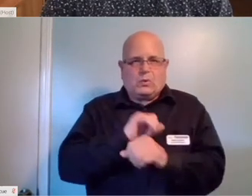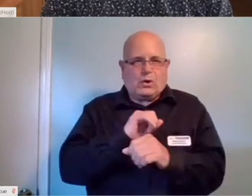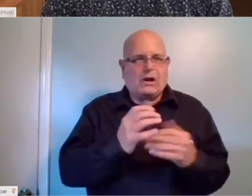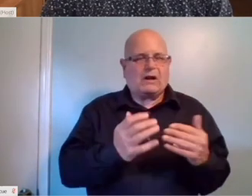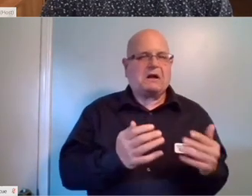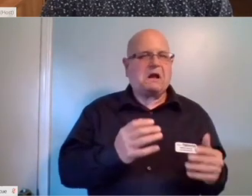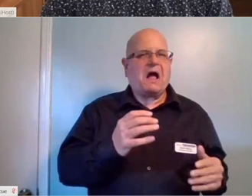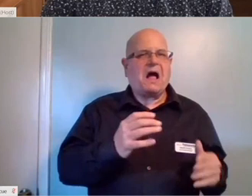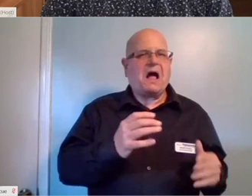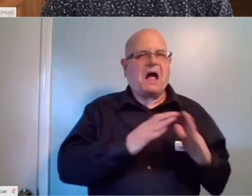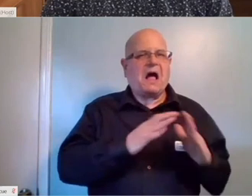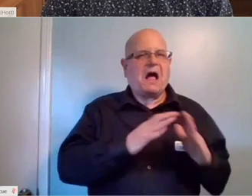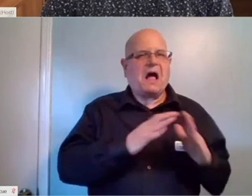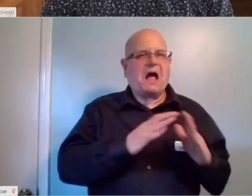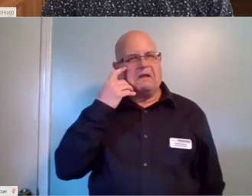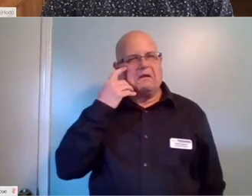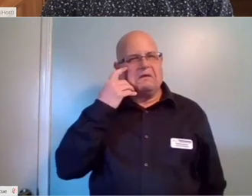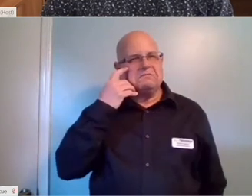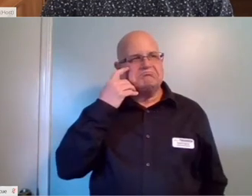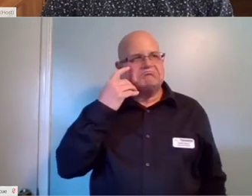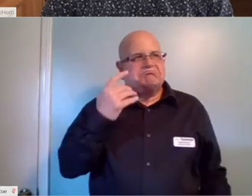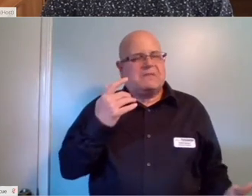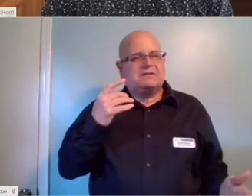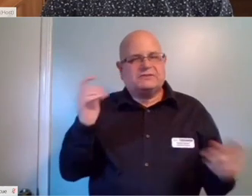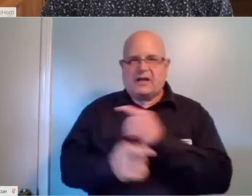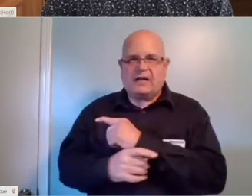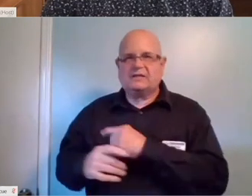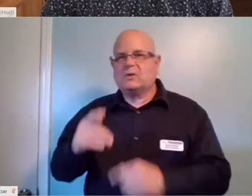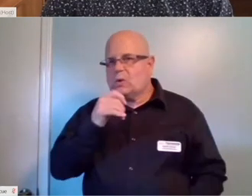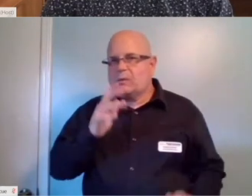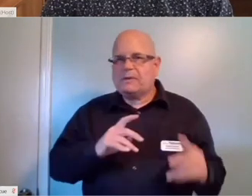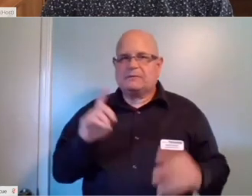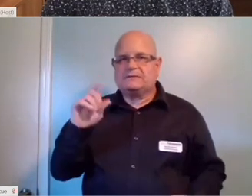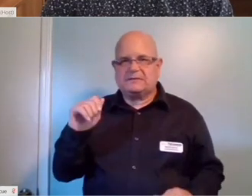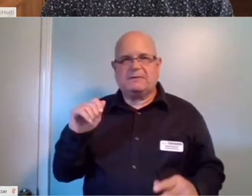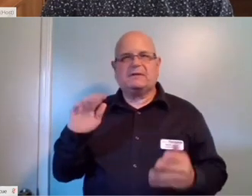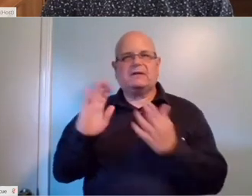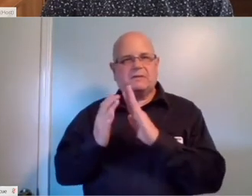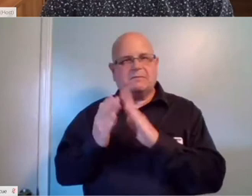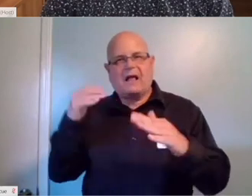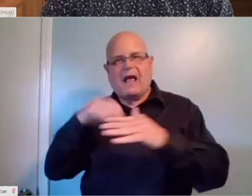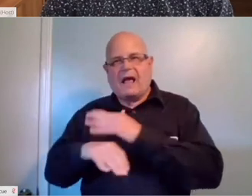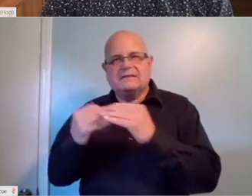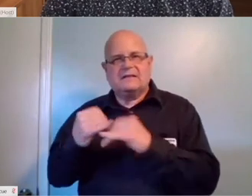touch upon how we can really change people's lives when it comes to accessibility and living independently.